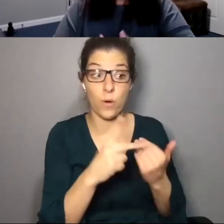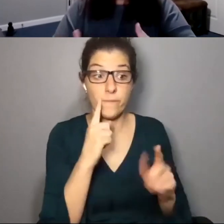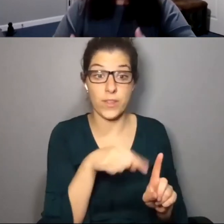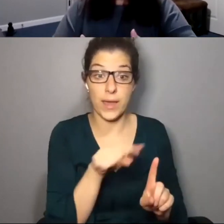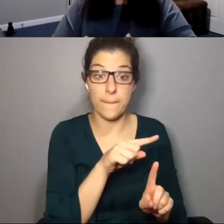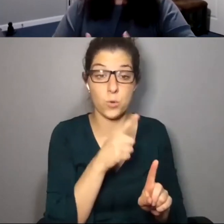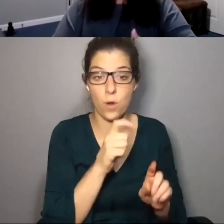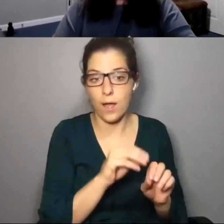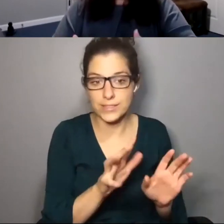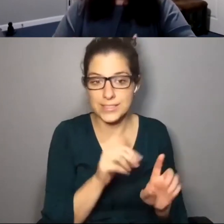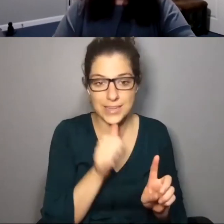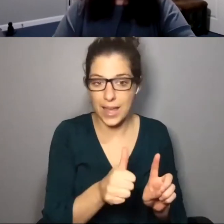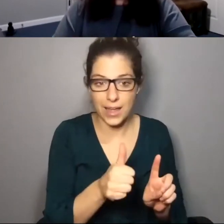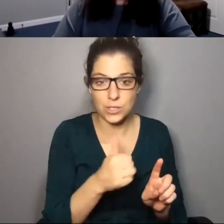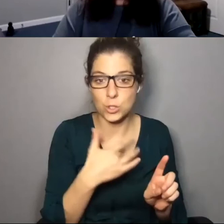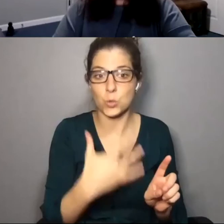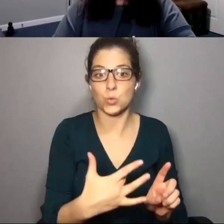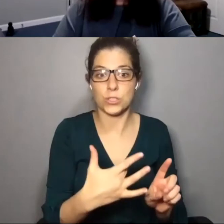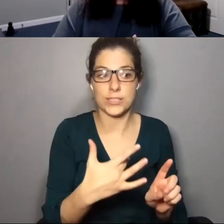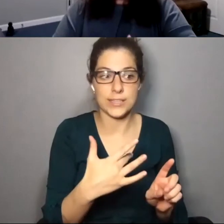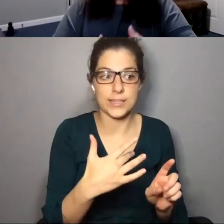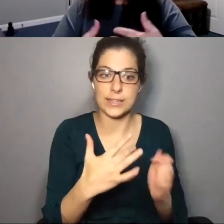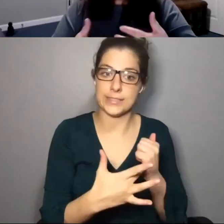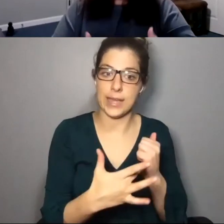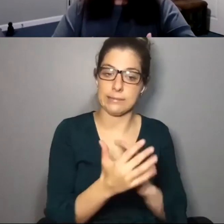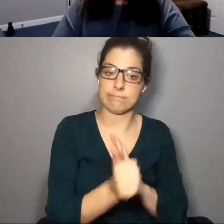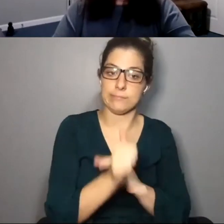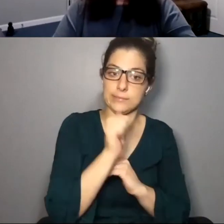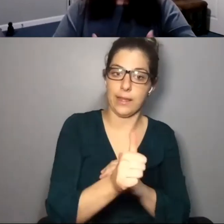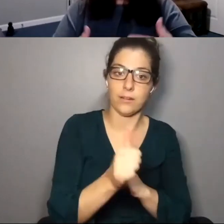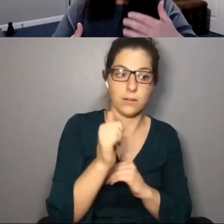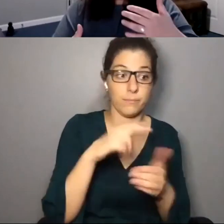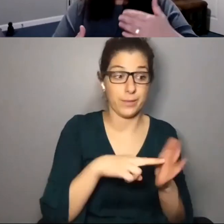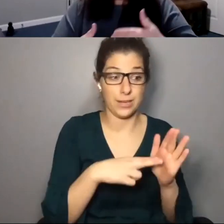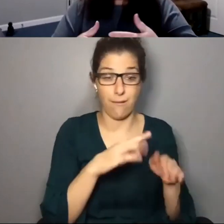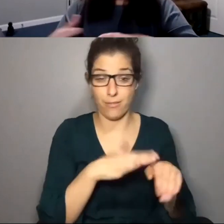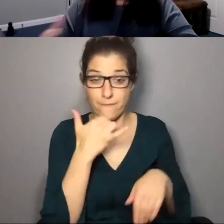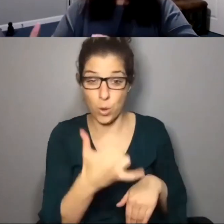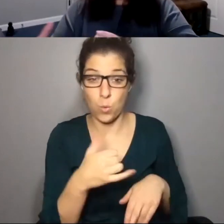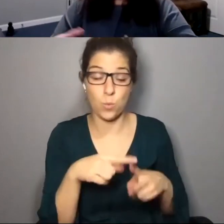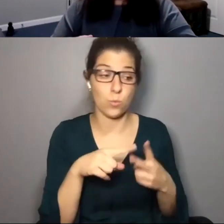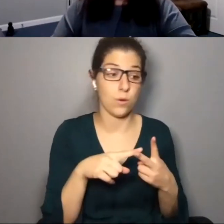Casa program for seniors. They found out how to do virtual programming for seniors who are not